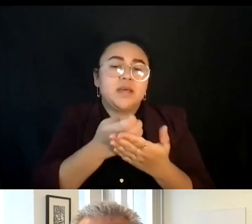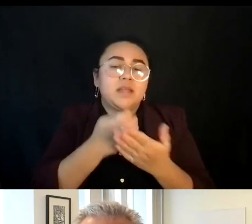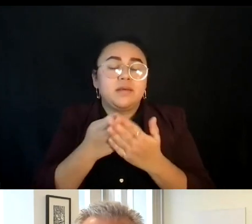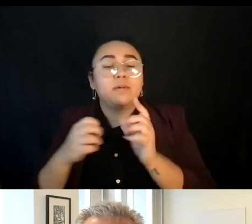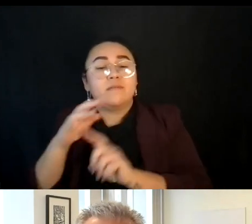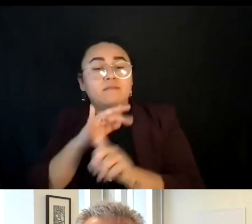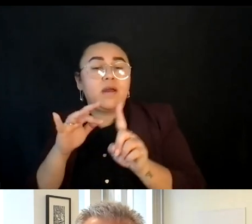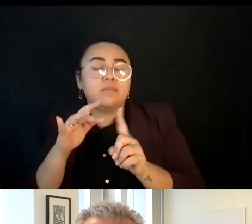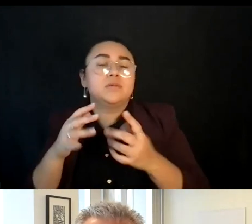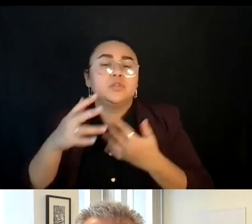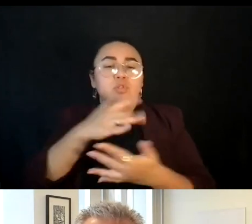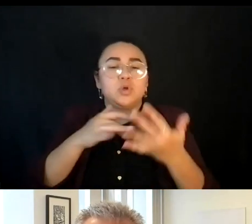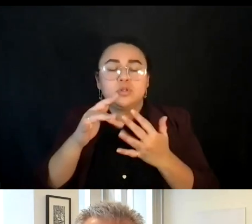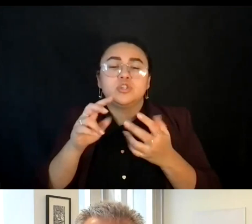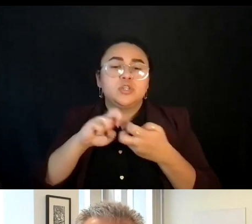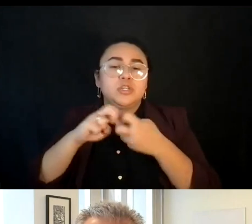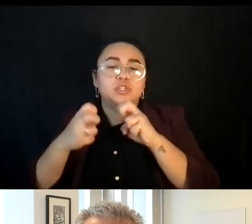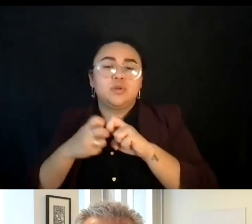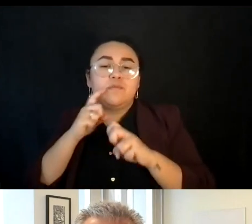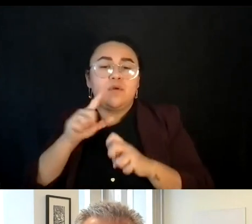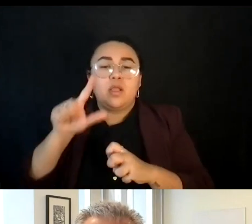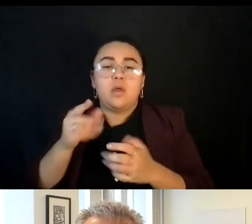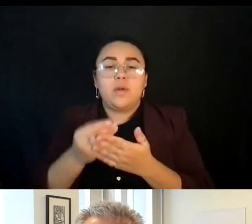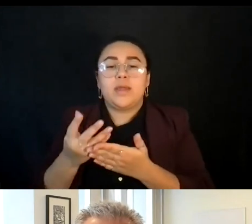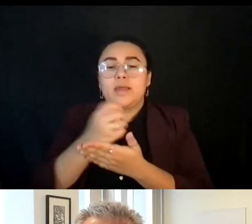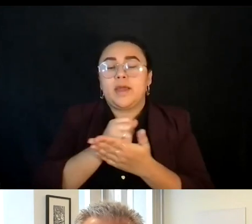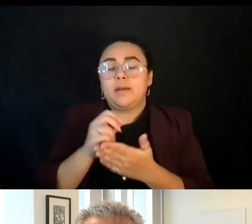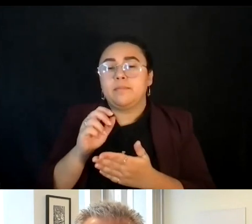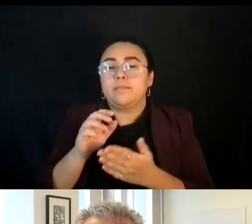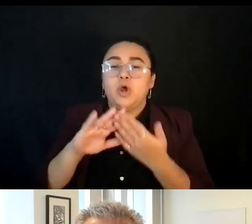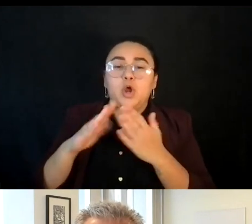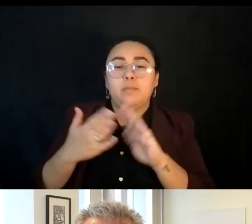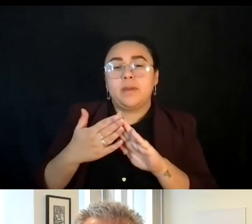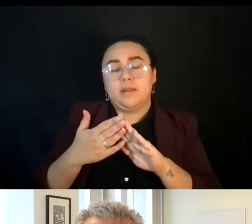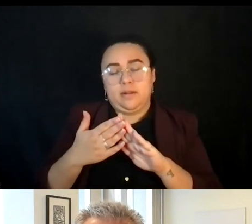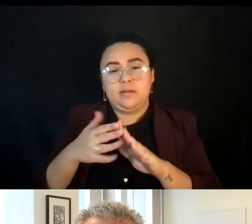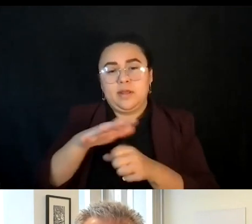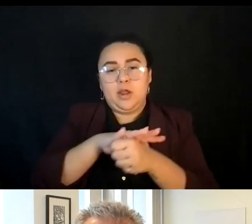conditions facing low income urban communities and the social movements seeking to change those realities.